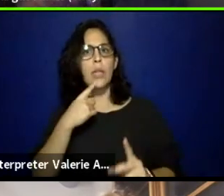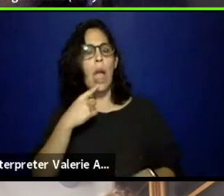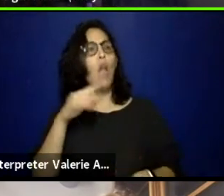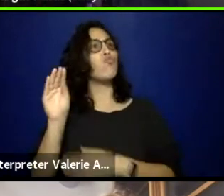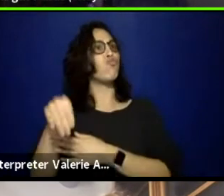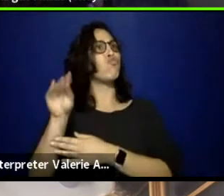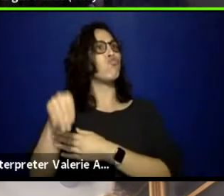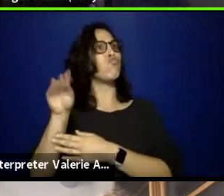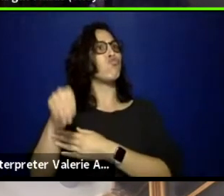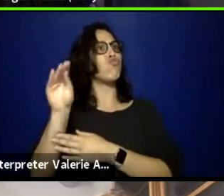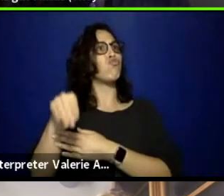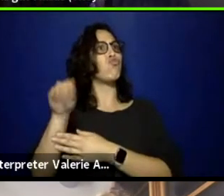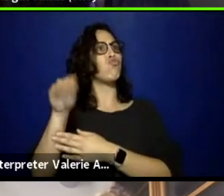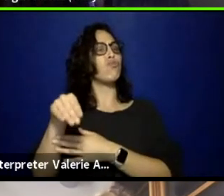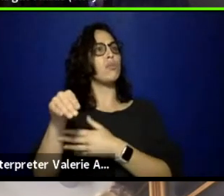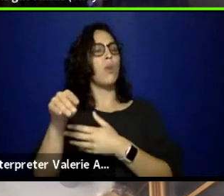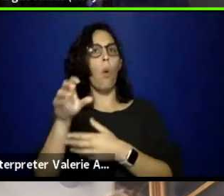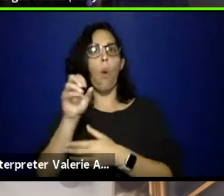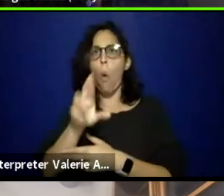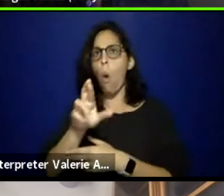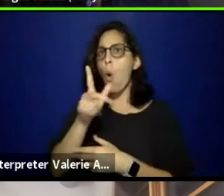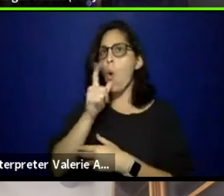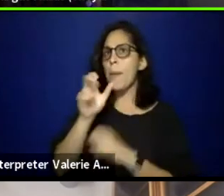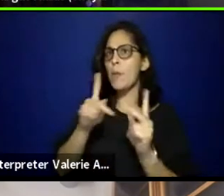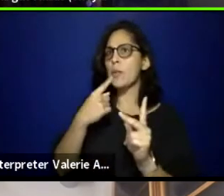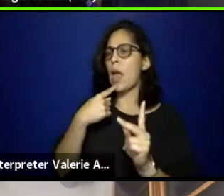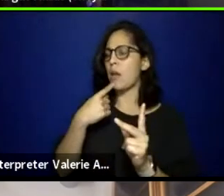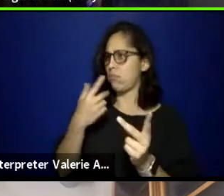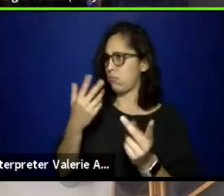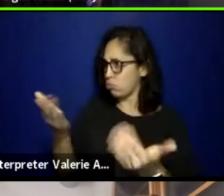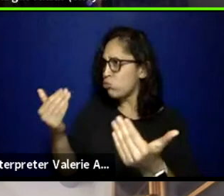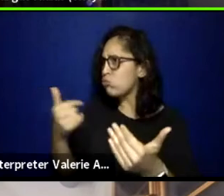let's figure it out, and I think something that we,